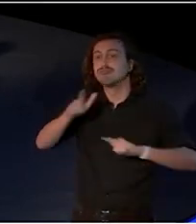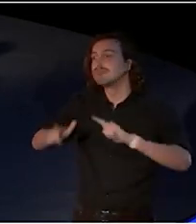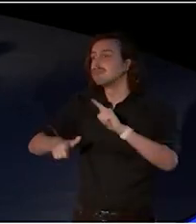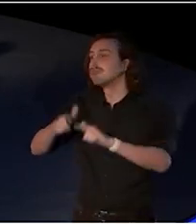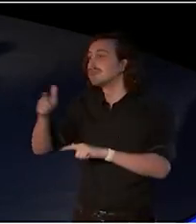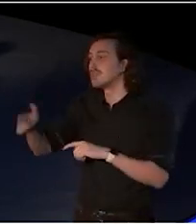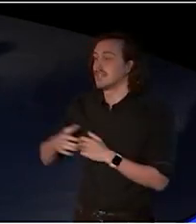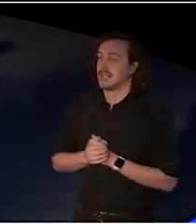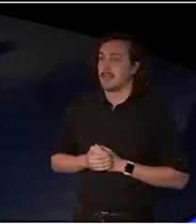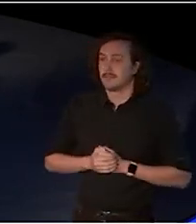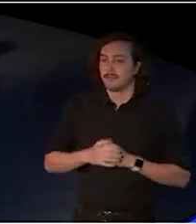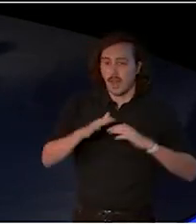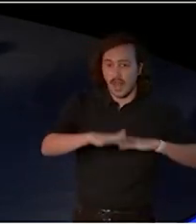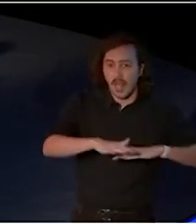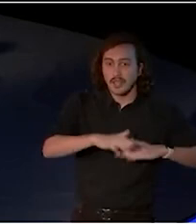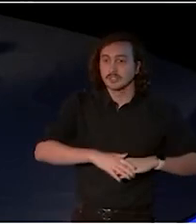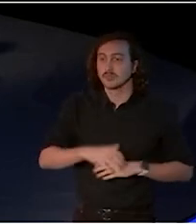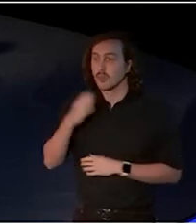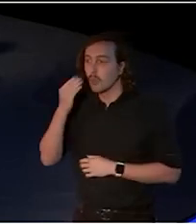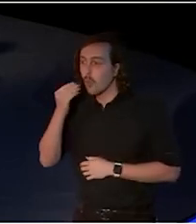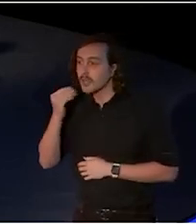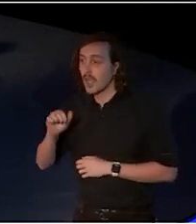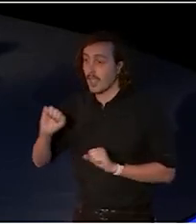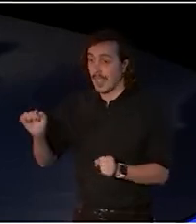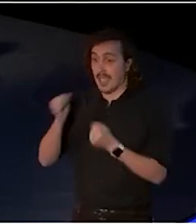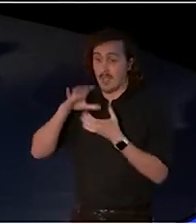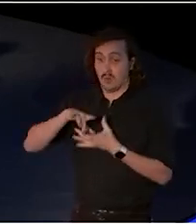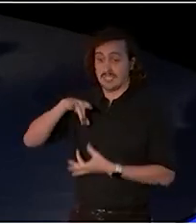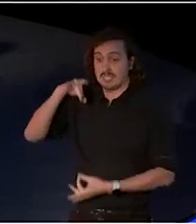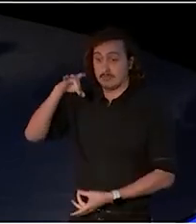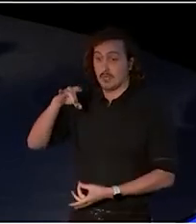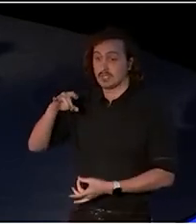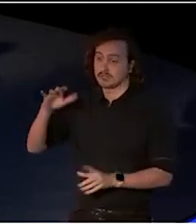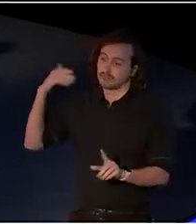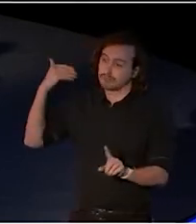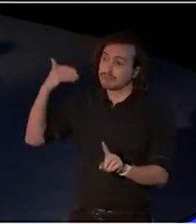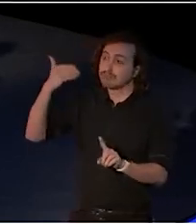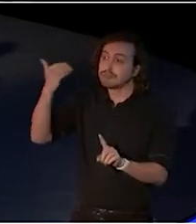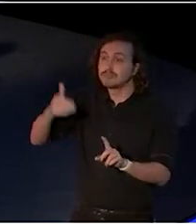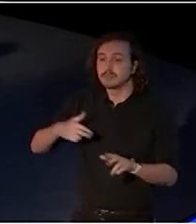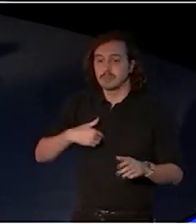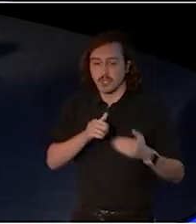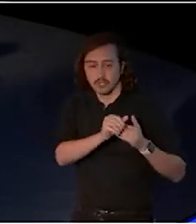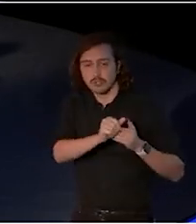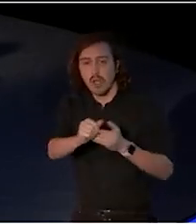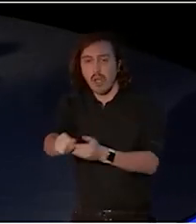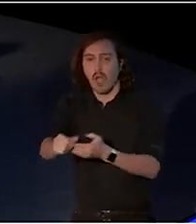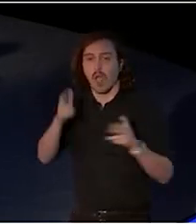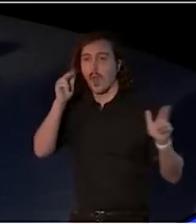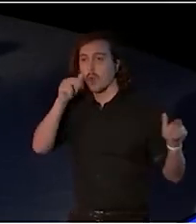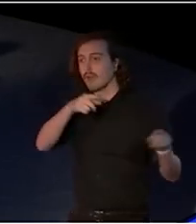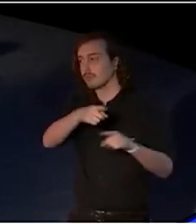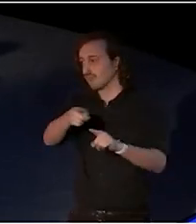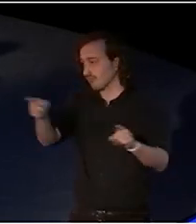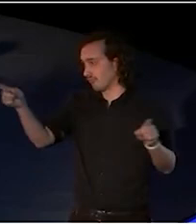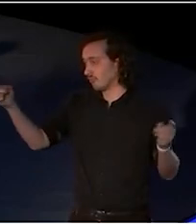may the spirits of our ancestors guide, look over you and keep you safe.